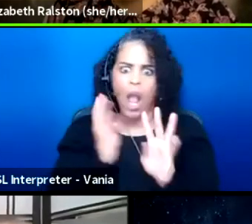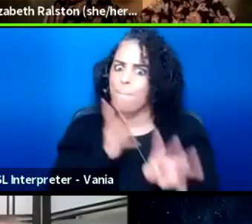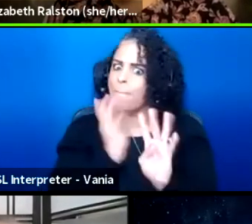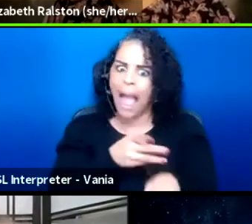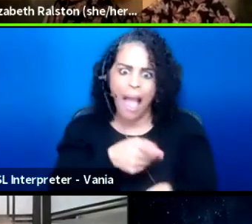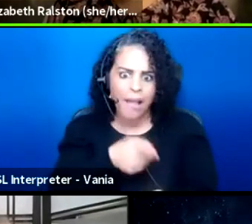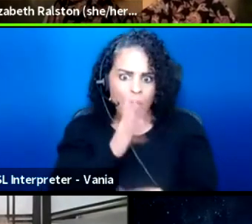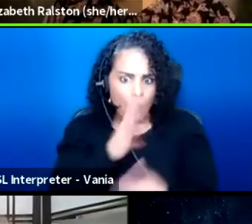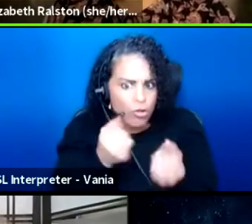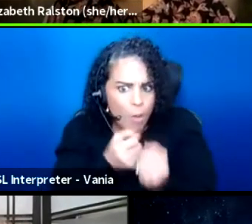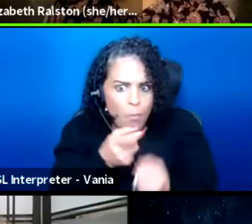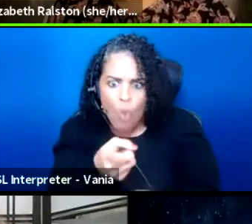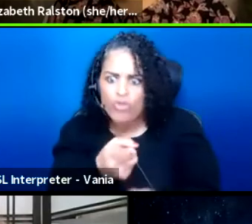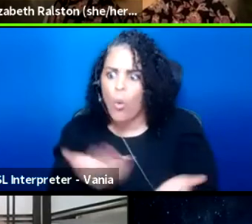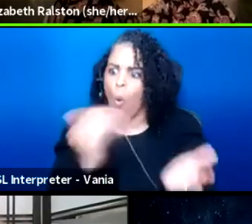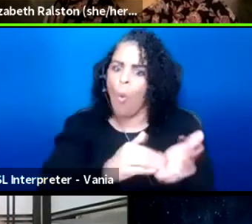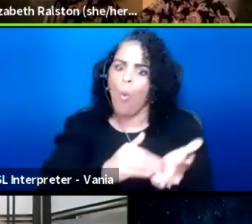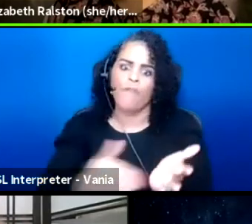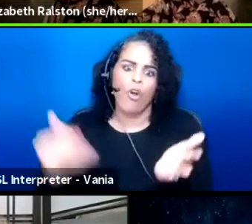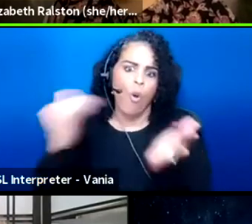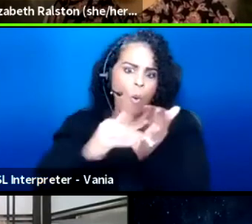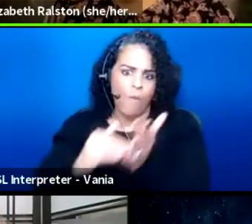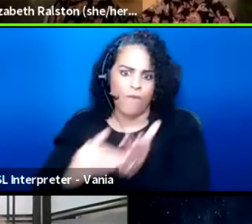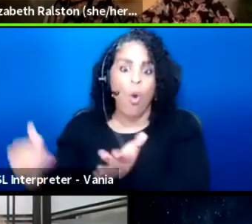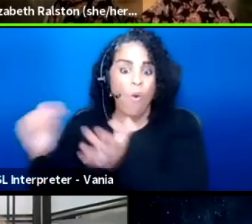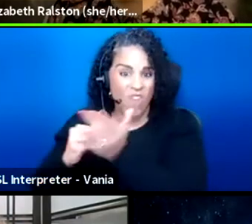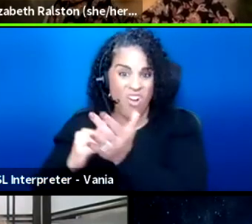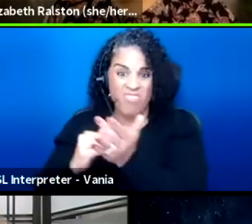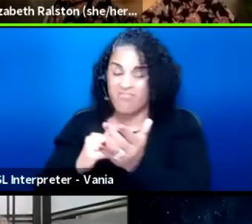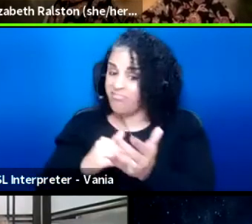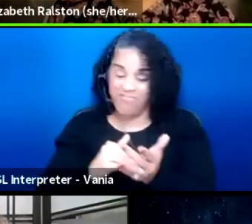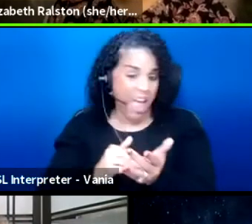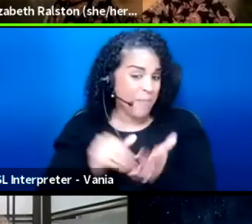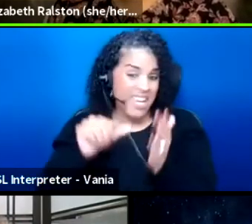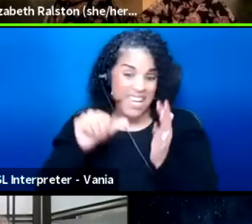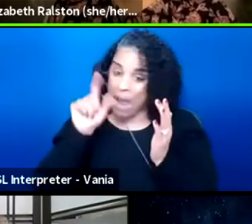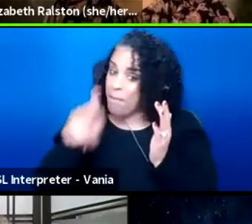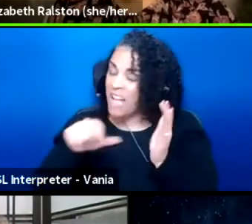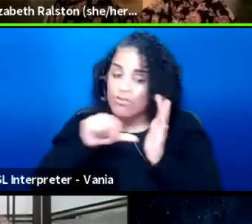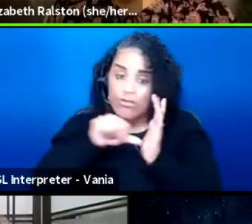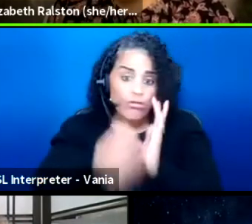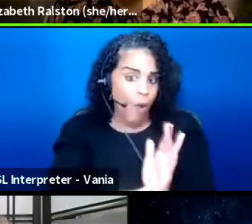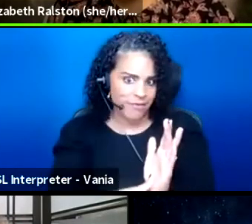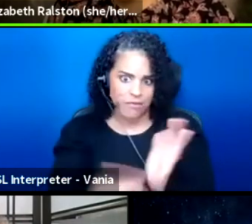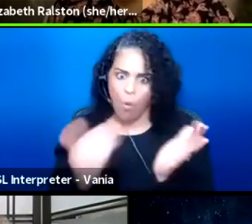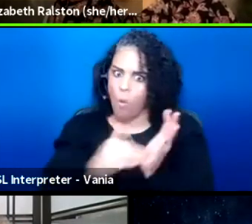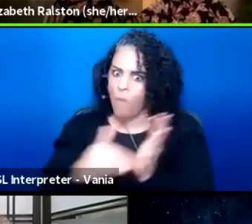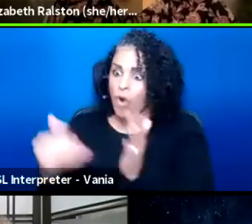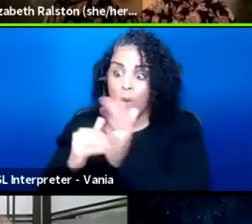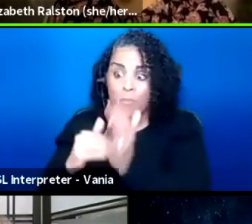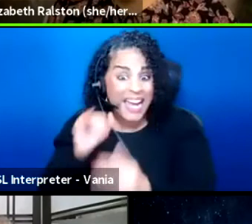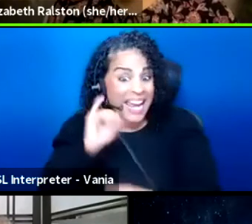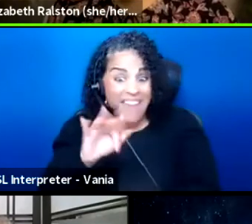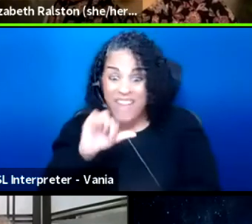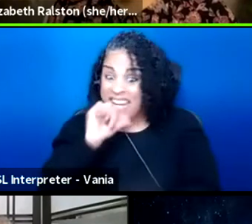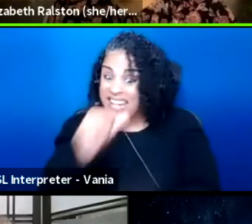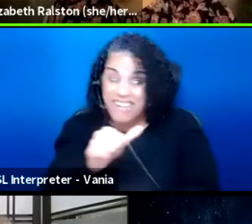over and over again, and I can't stress this enough, because if this is not baked into the budget,